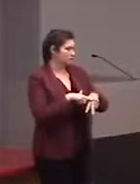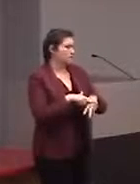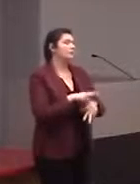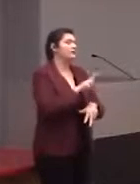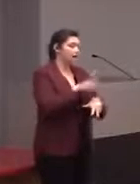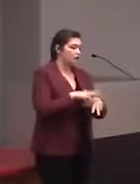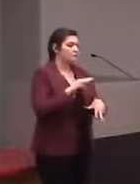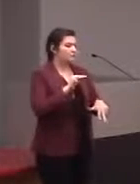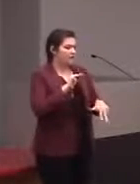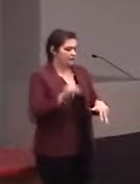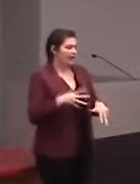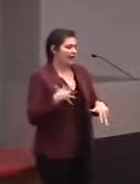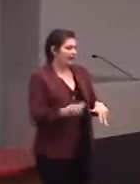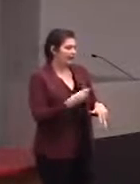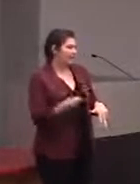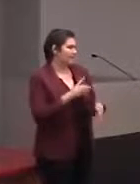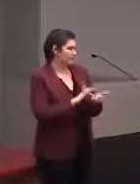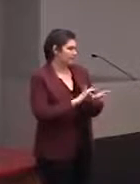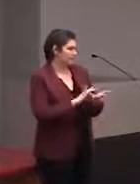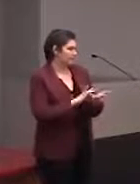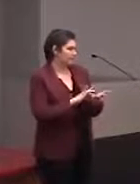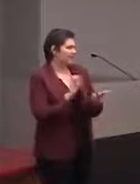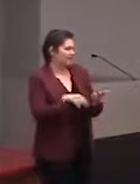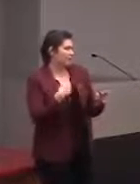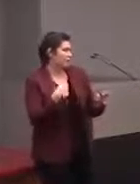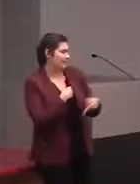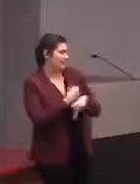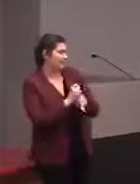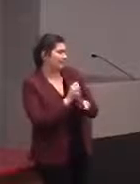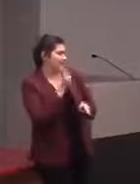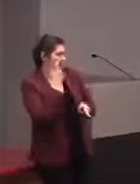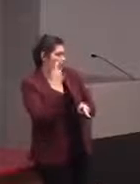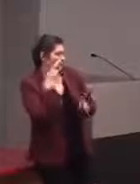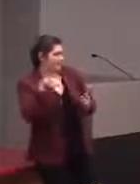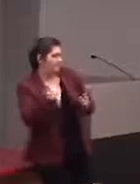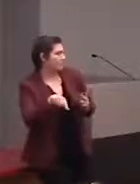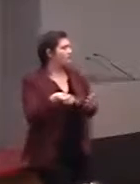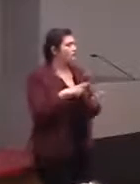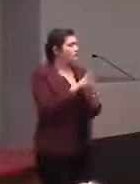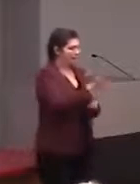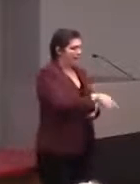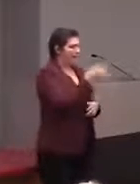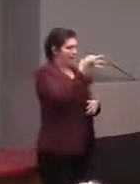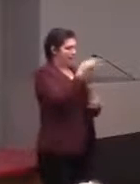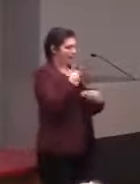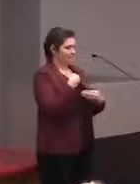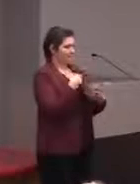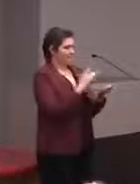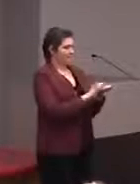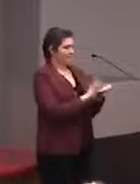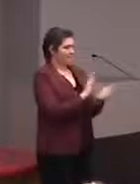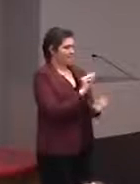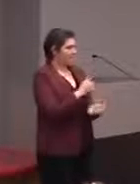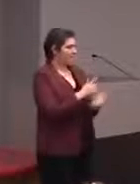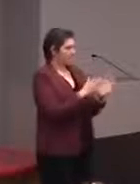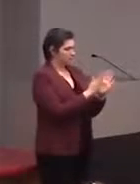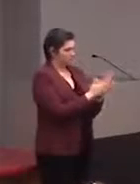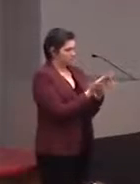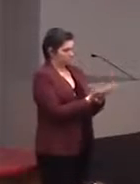where we're making the brain for. And it's this book and you pick it up and it has a tactile map and it also has tactile images